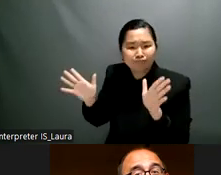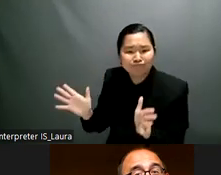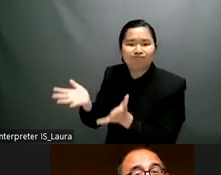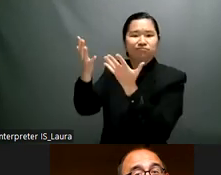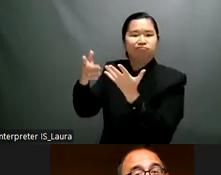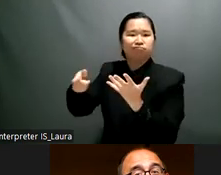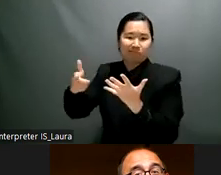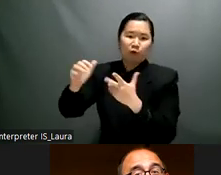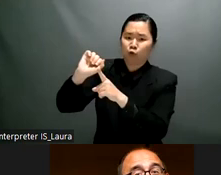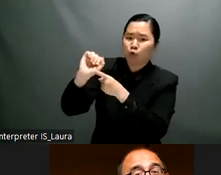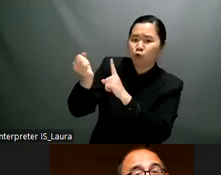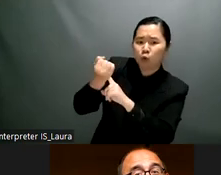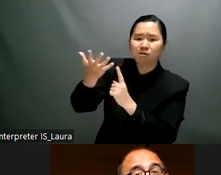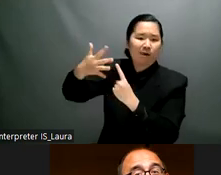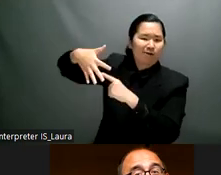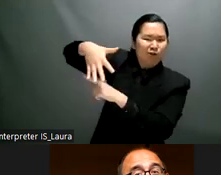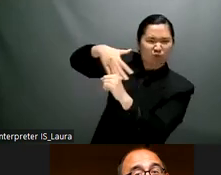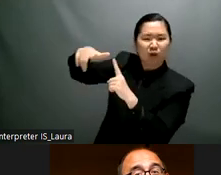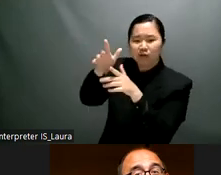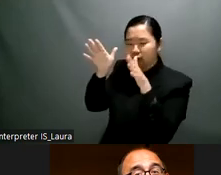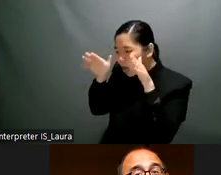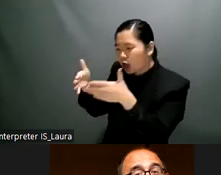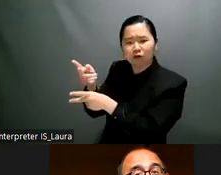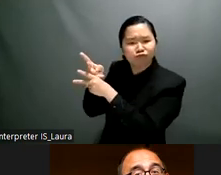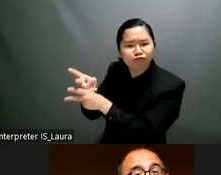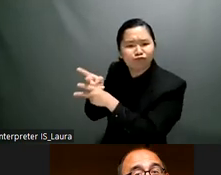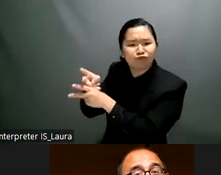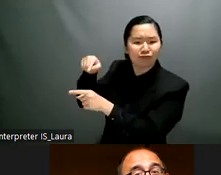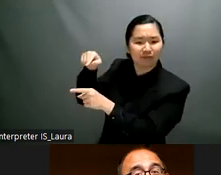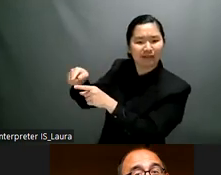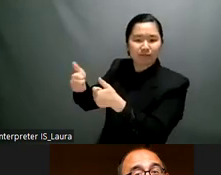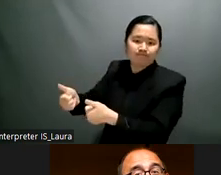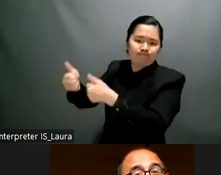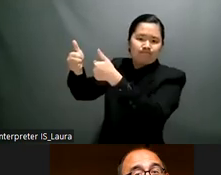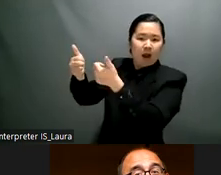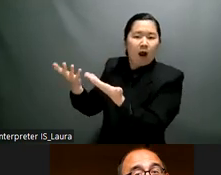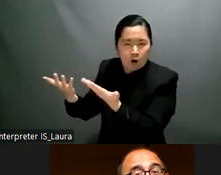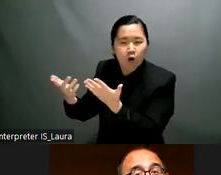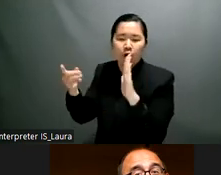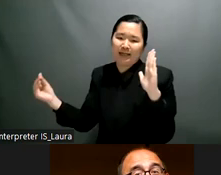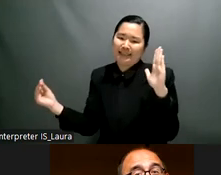that we think also very very important is that how we push the issue of social care institution